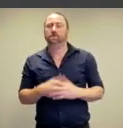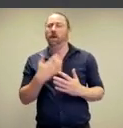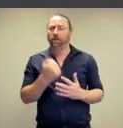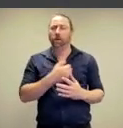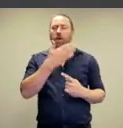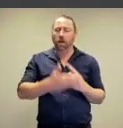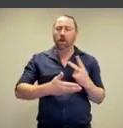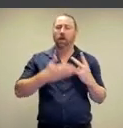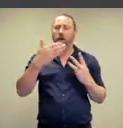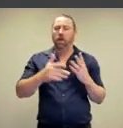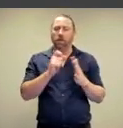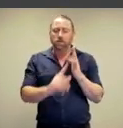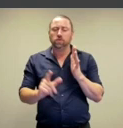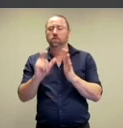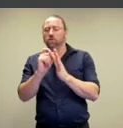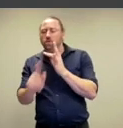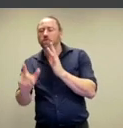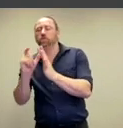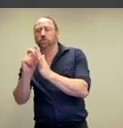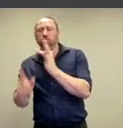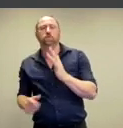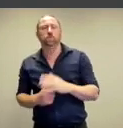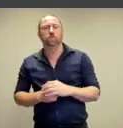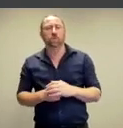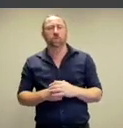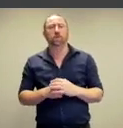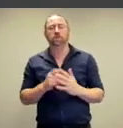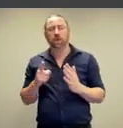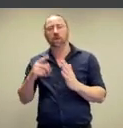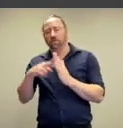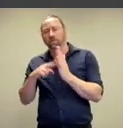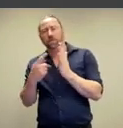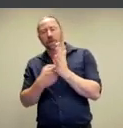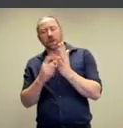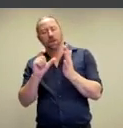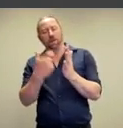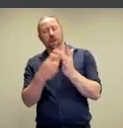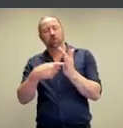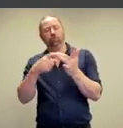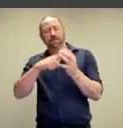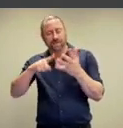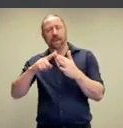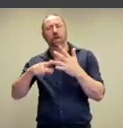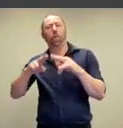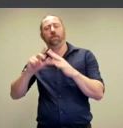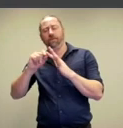repeatedly throughout that period of reading